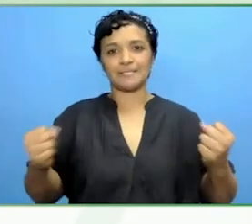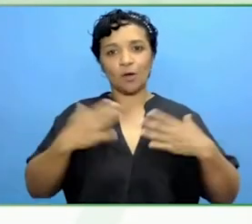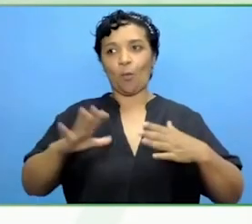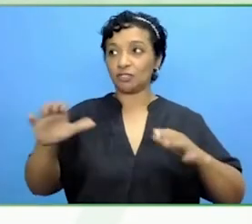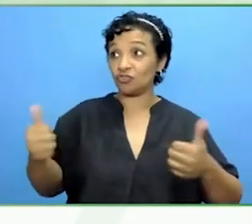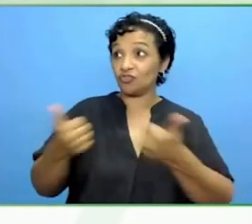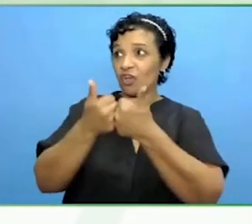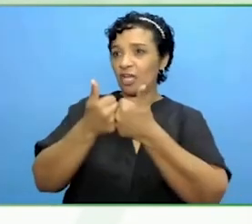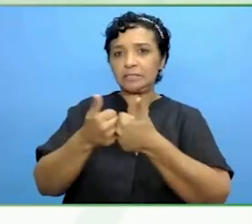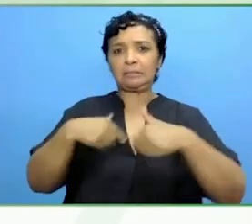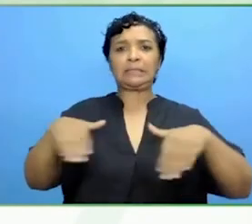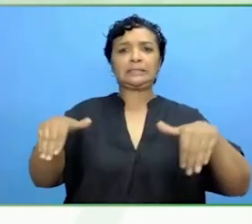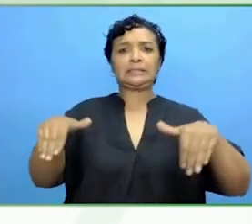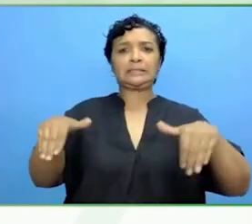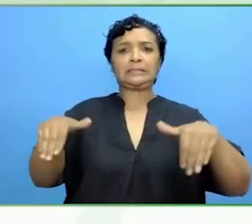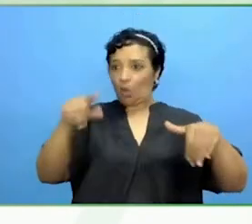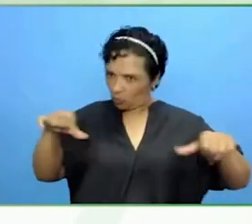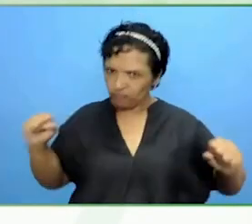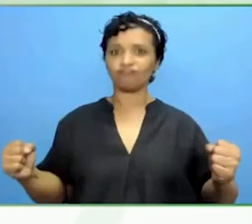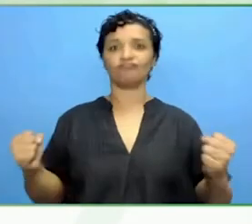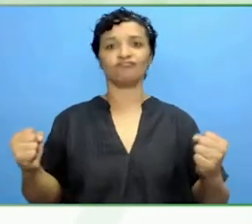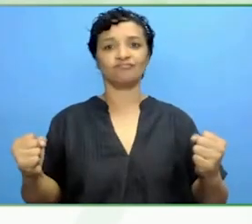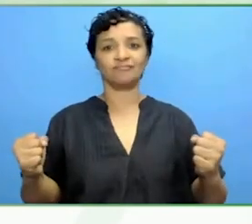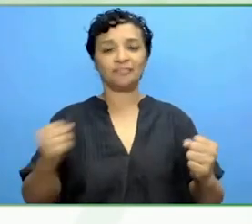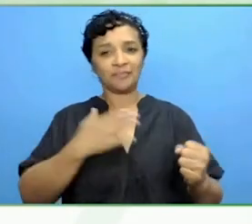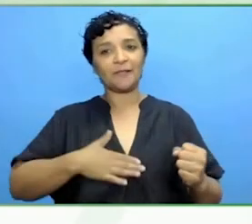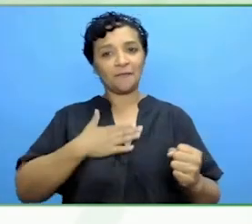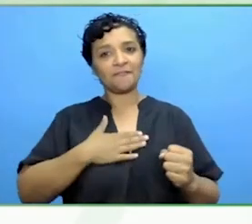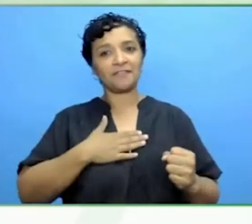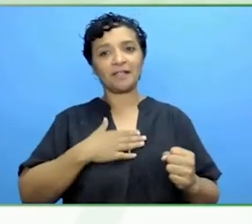having the courage to speak up and make me feel as if the impossible was possible.